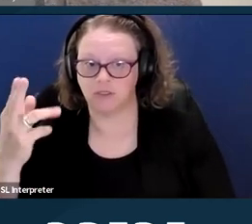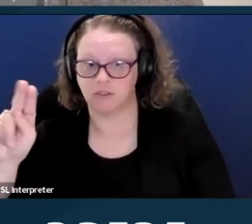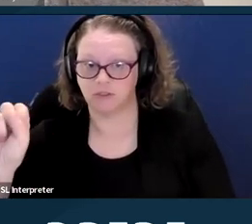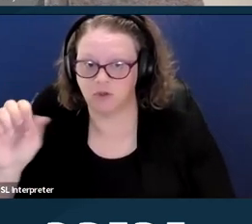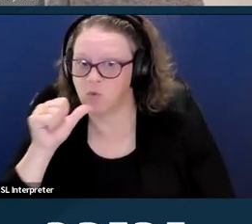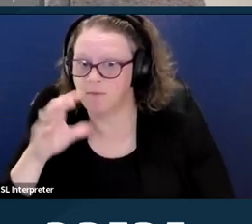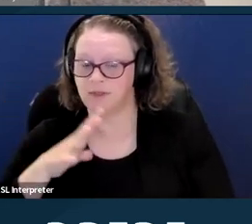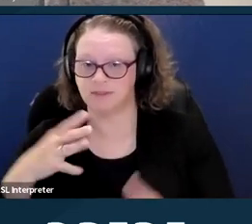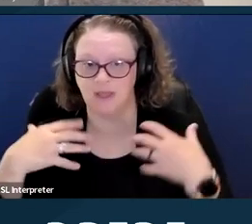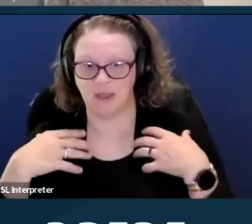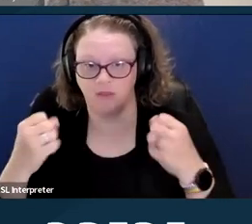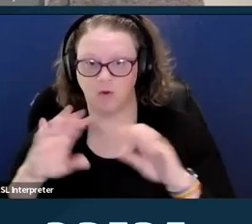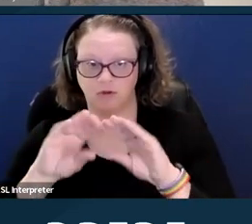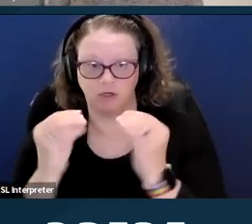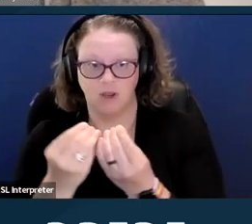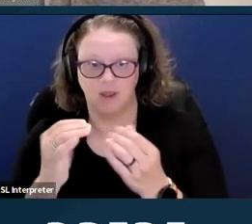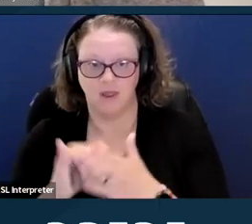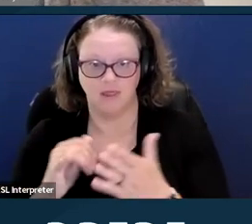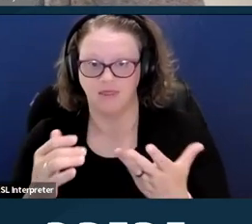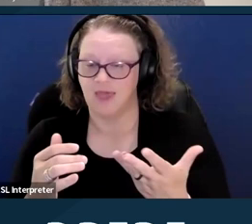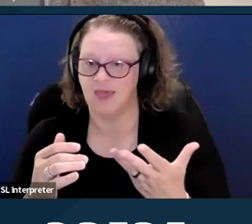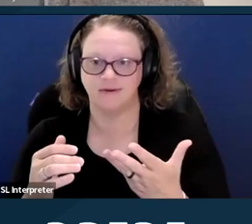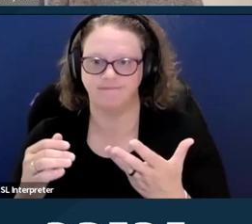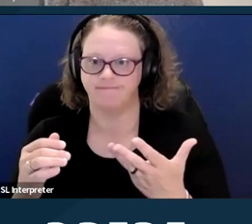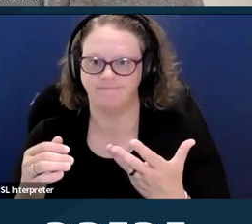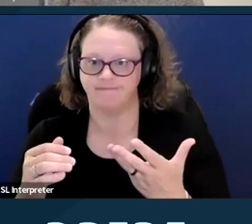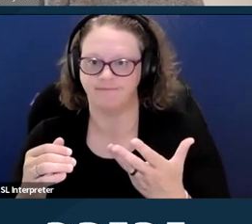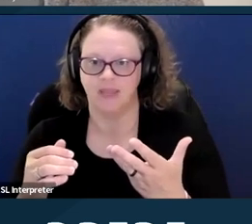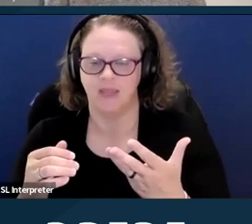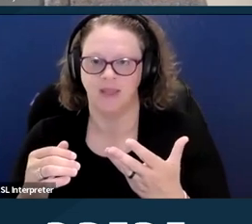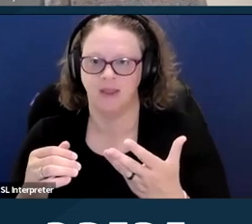of their federal constitutional privacy right to an abortion.